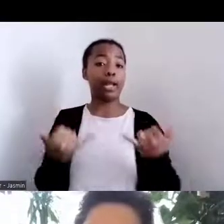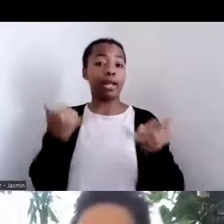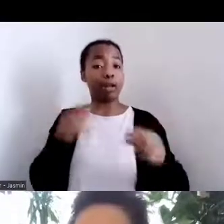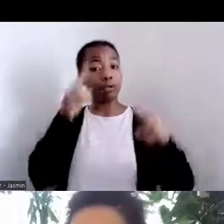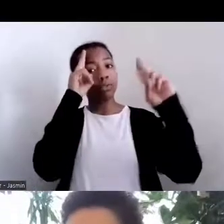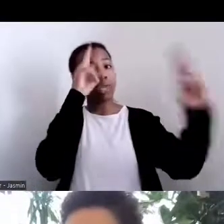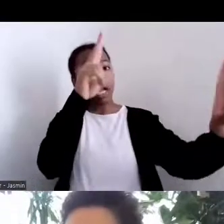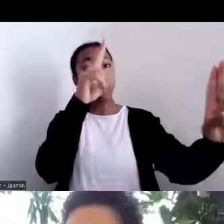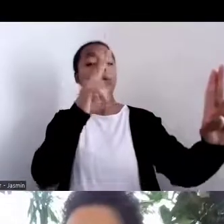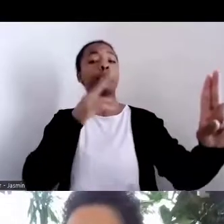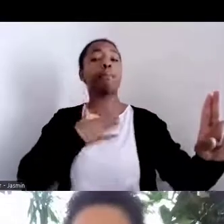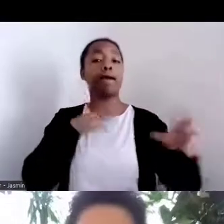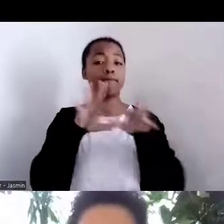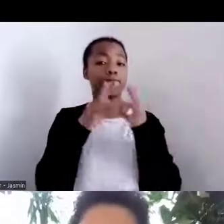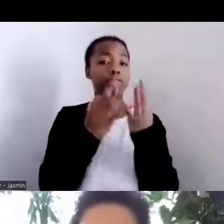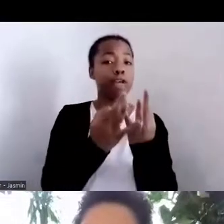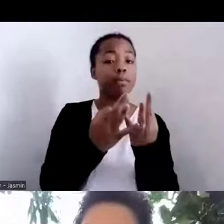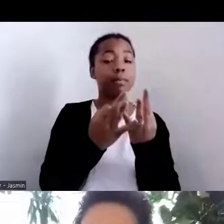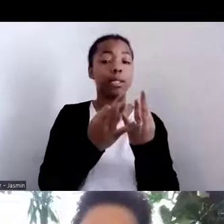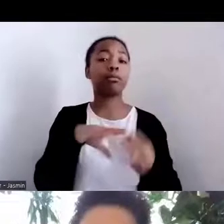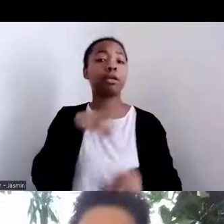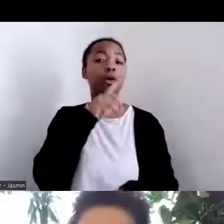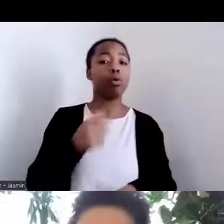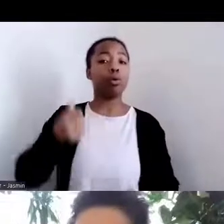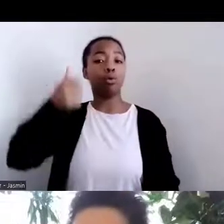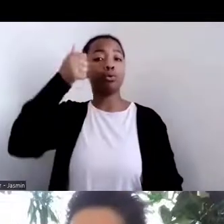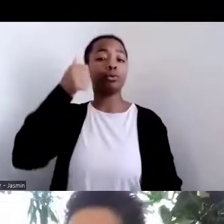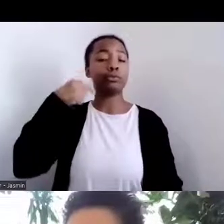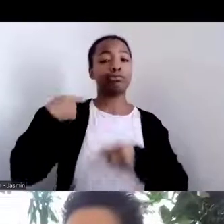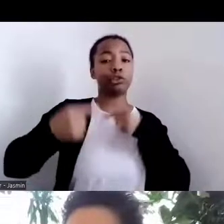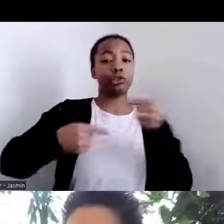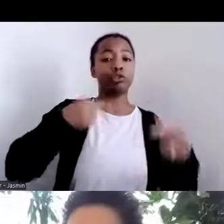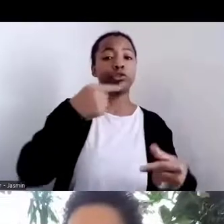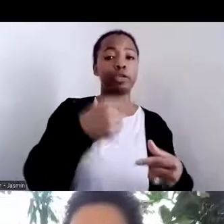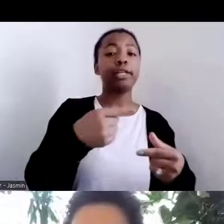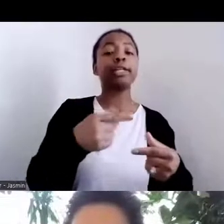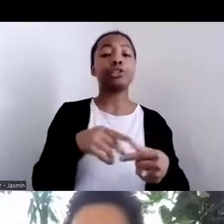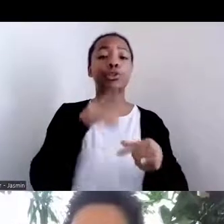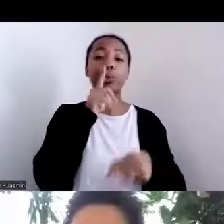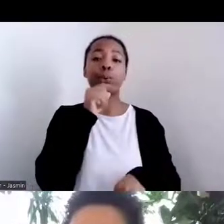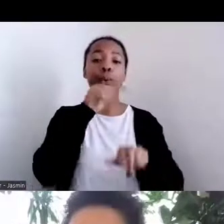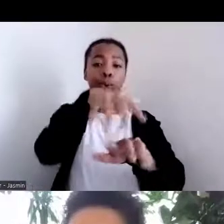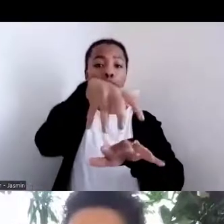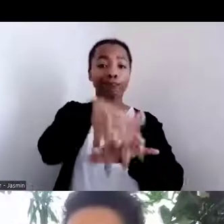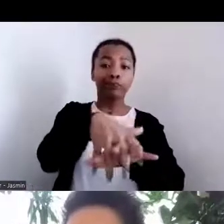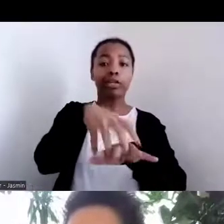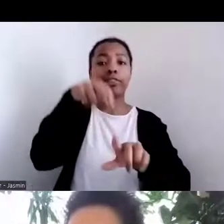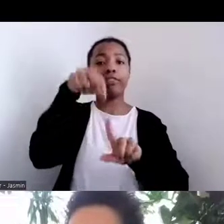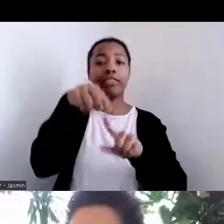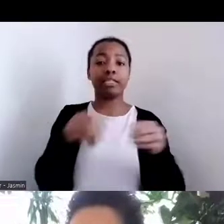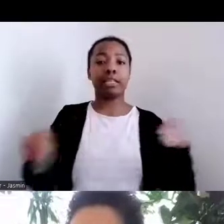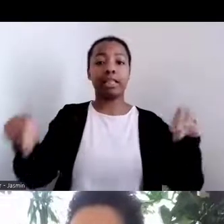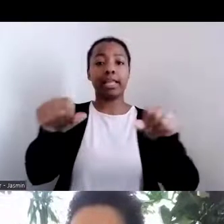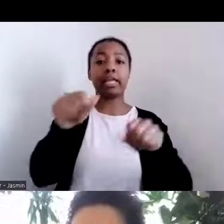past and the present, who have stewarded this land of Turtle Island and also the generations moving forward.